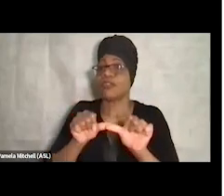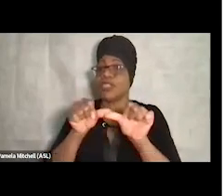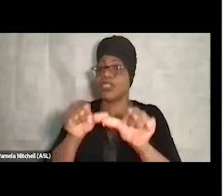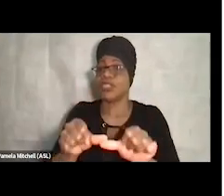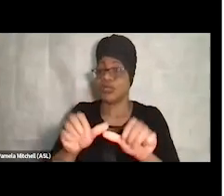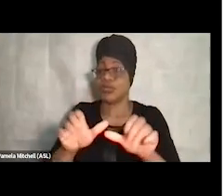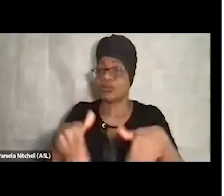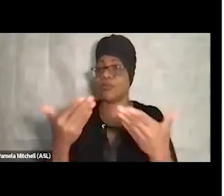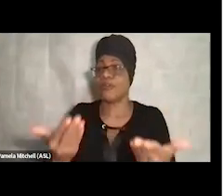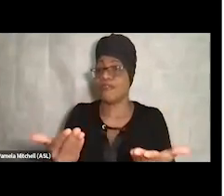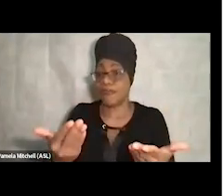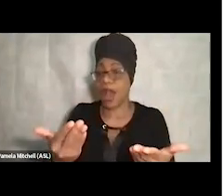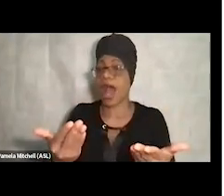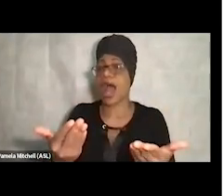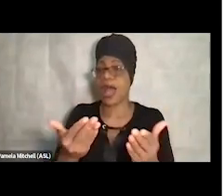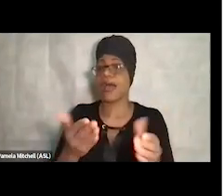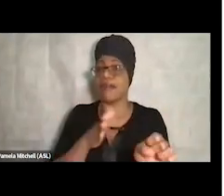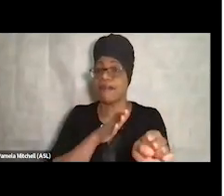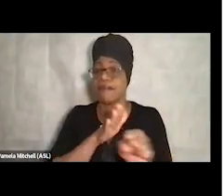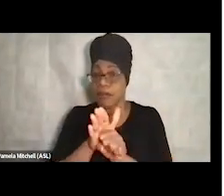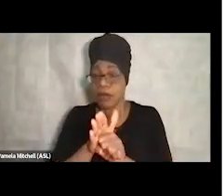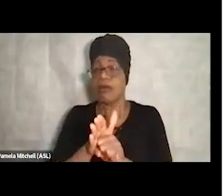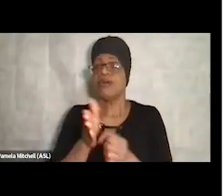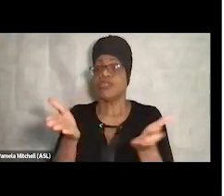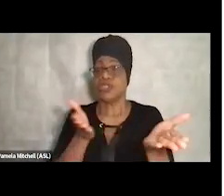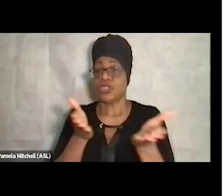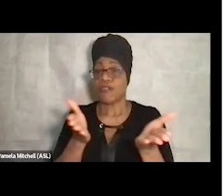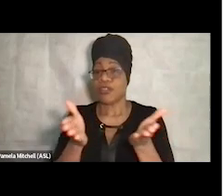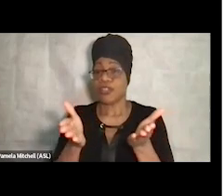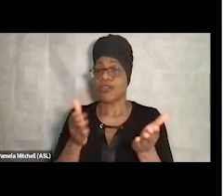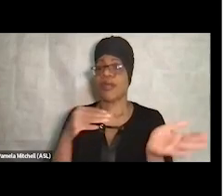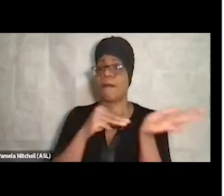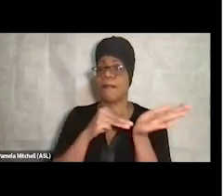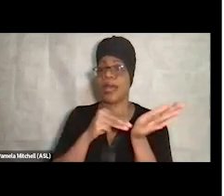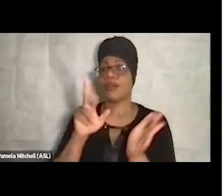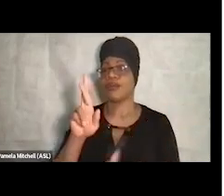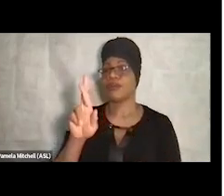within the medical respite program. And even, you know, emergency responders